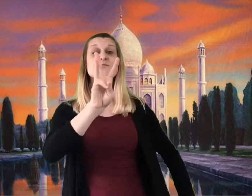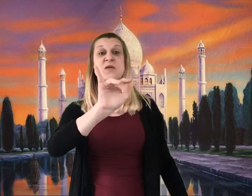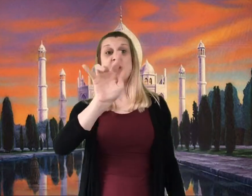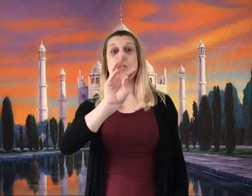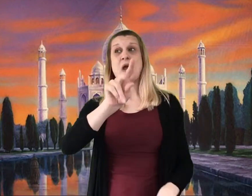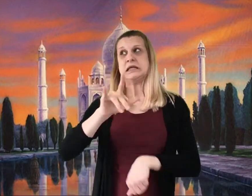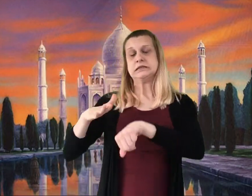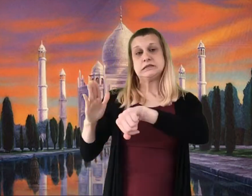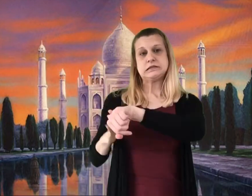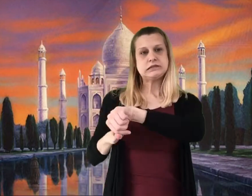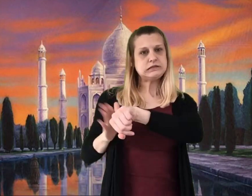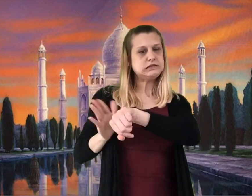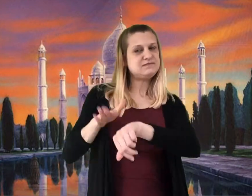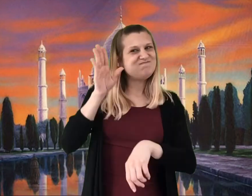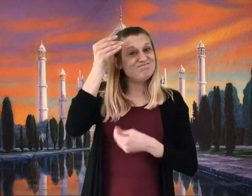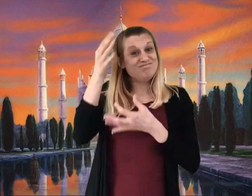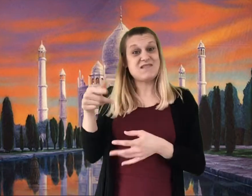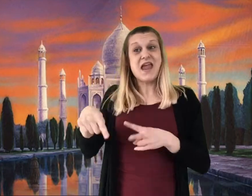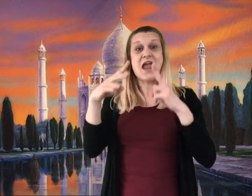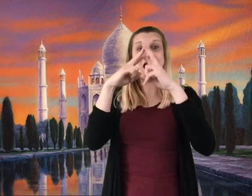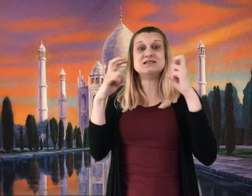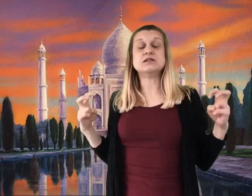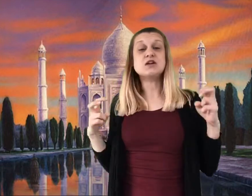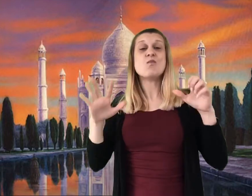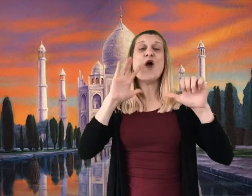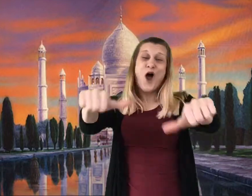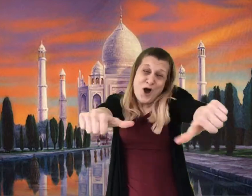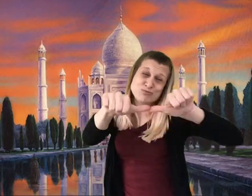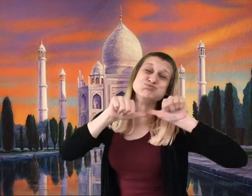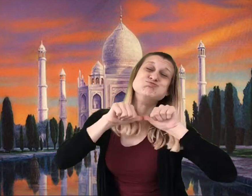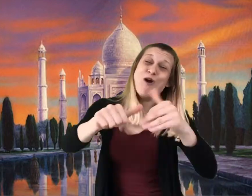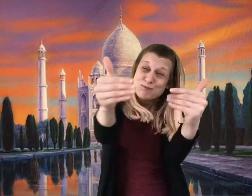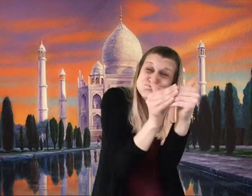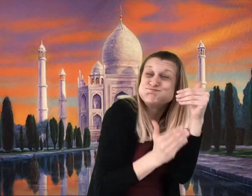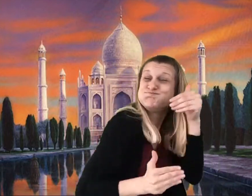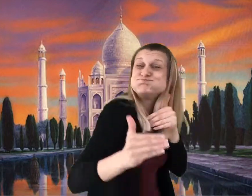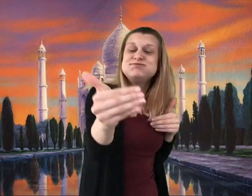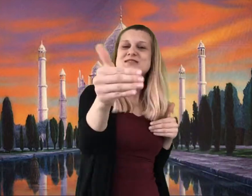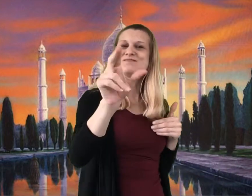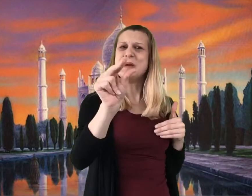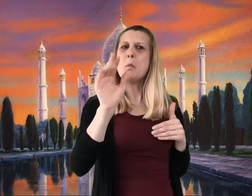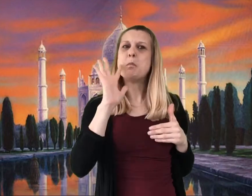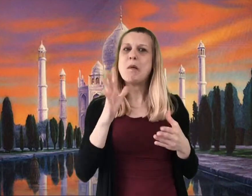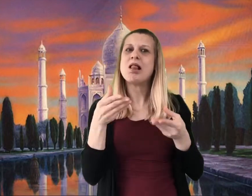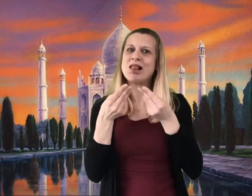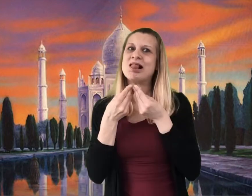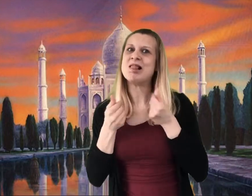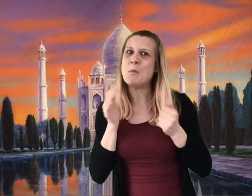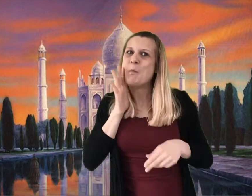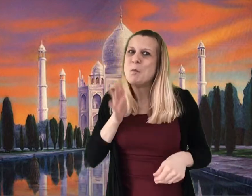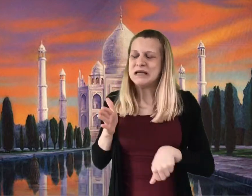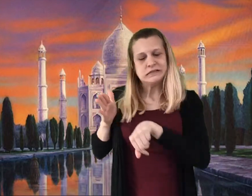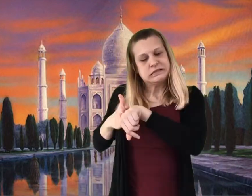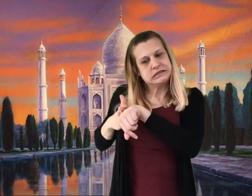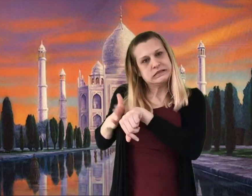When it was all finished, Mr. Wonka said to Prince Pondicherry, “I warn you, though, it won’t last very long,